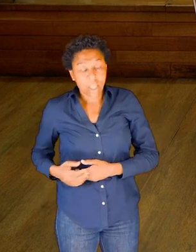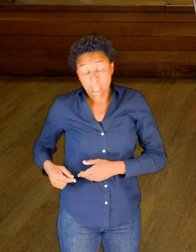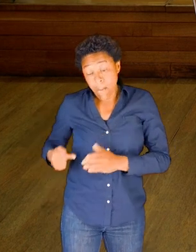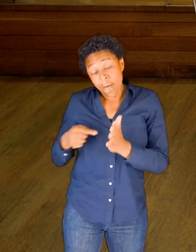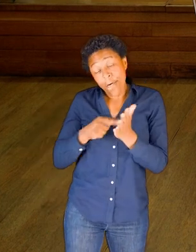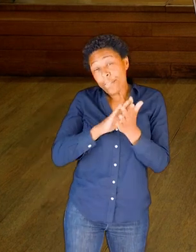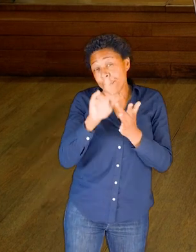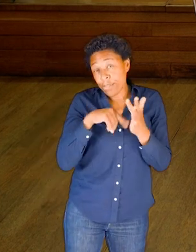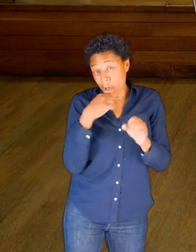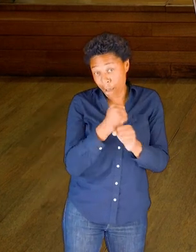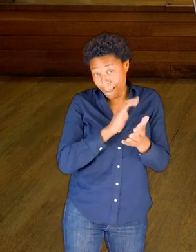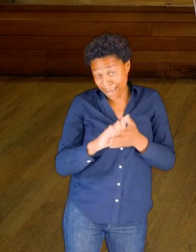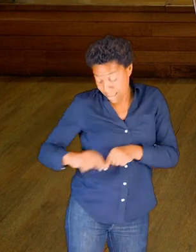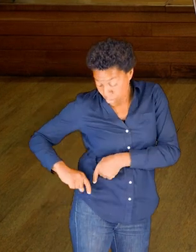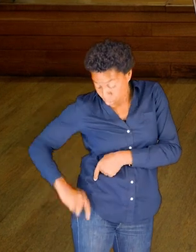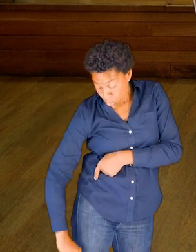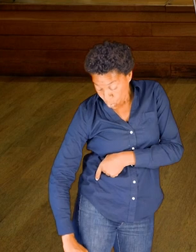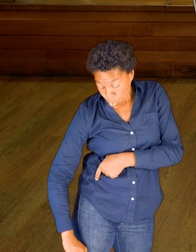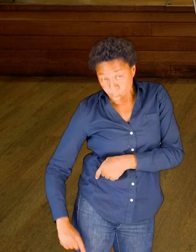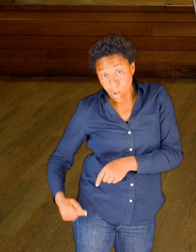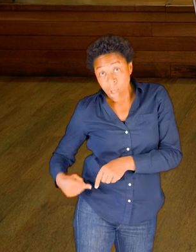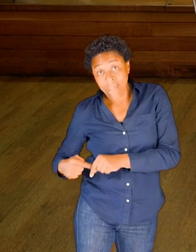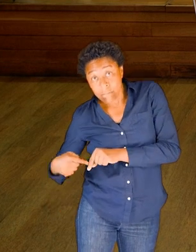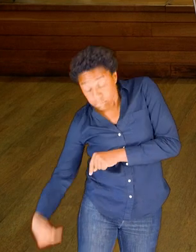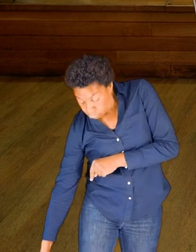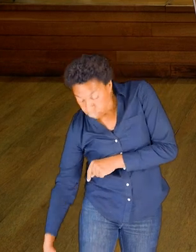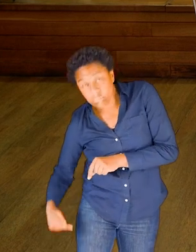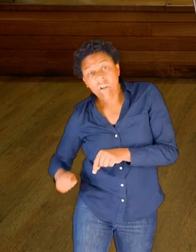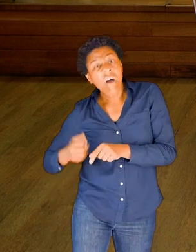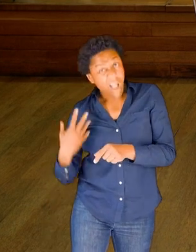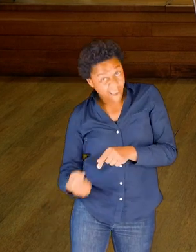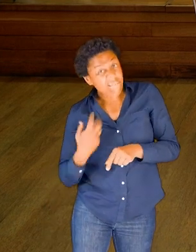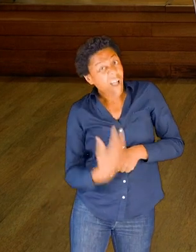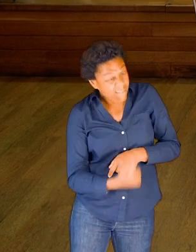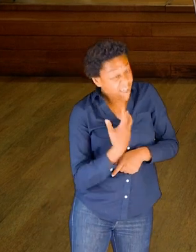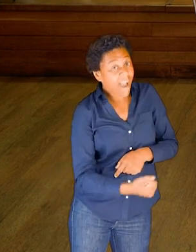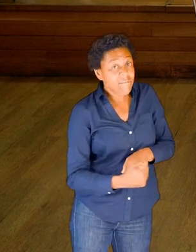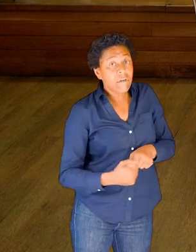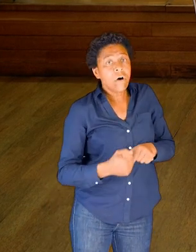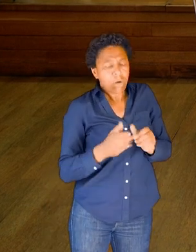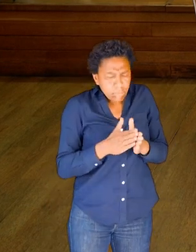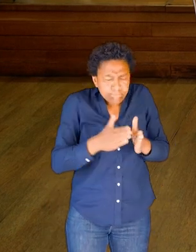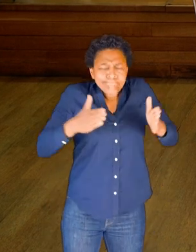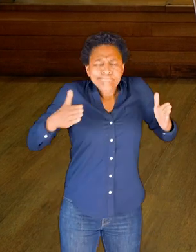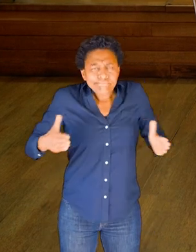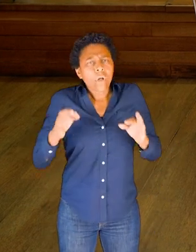My thigh bone, my lower leg, two very long bones, the long bones in my feet and my toes.